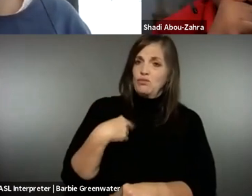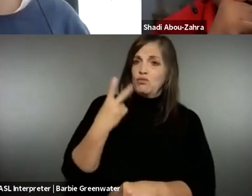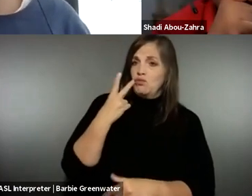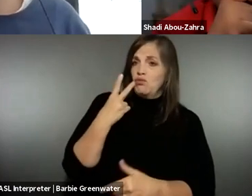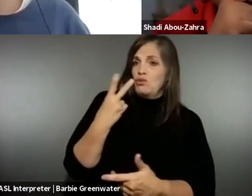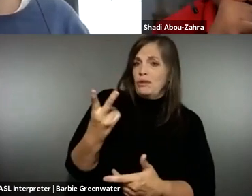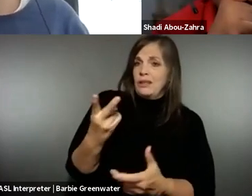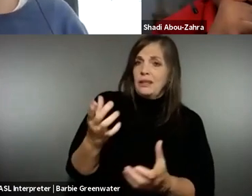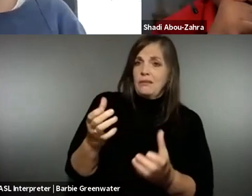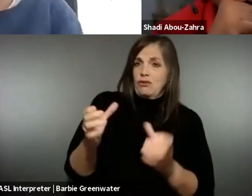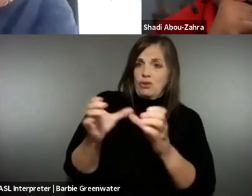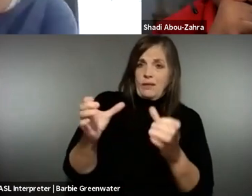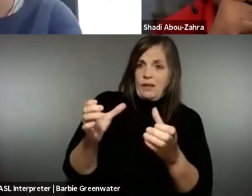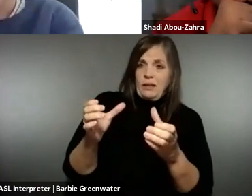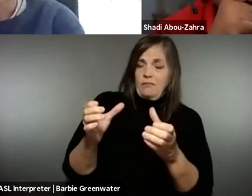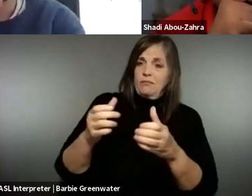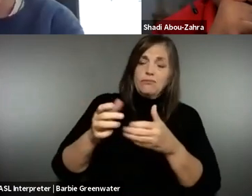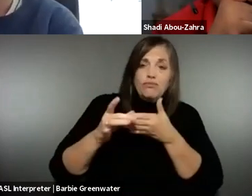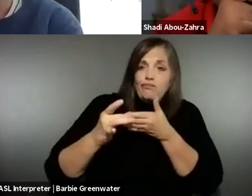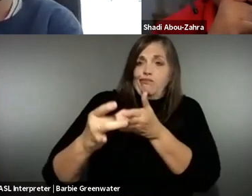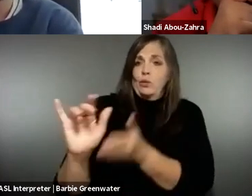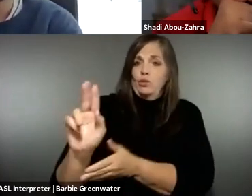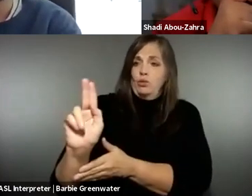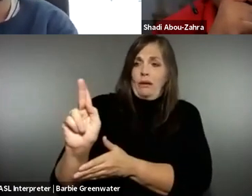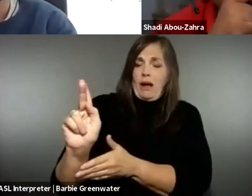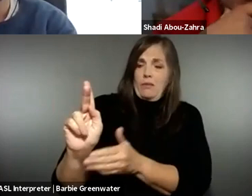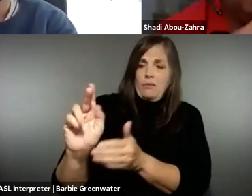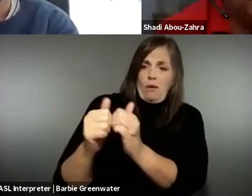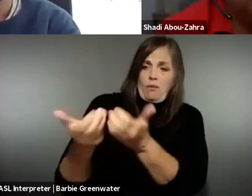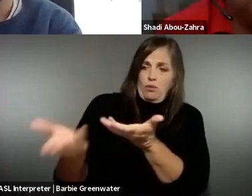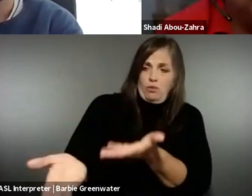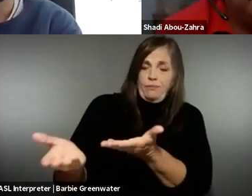this problem at large, Susanna